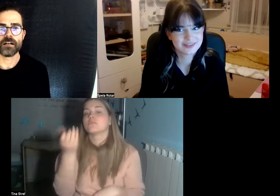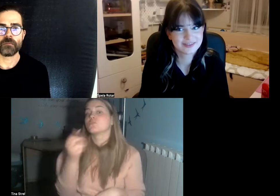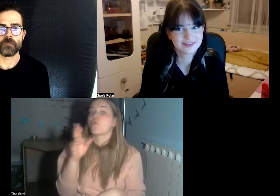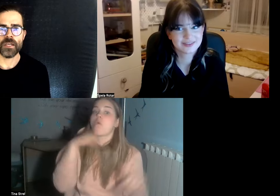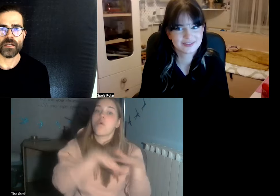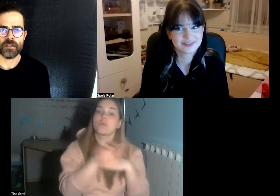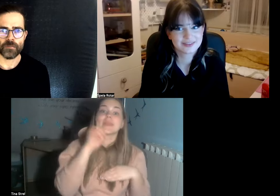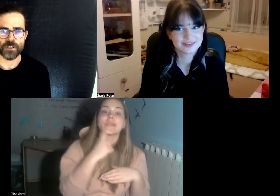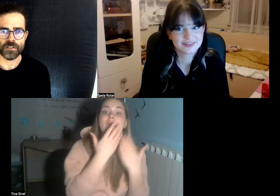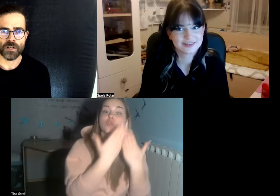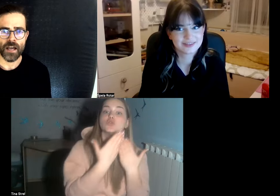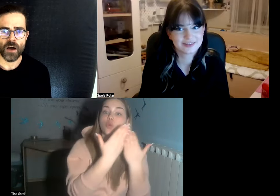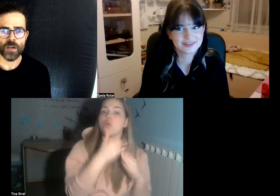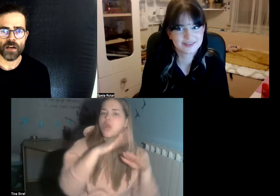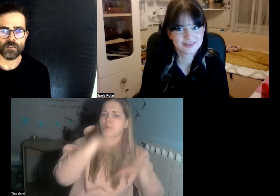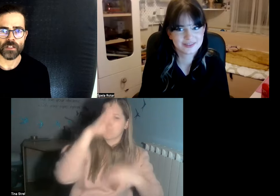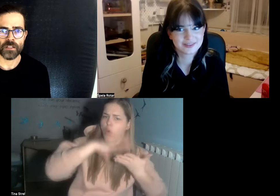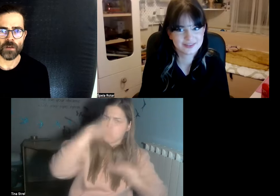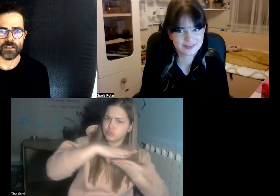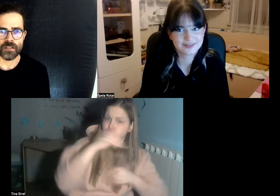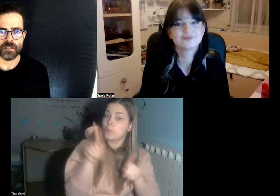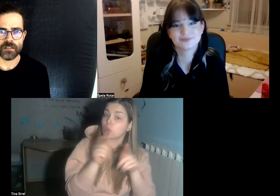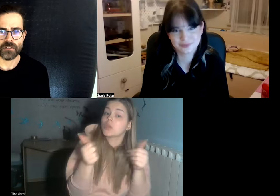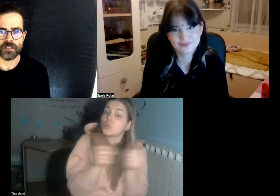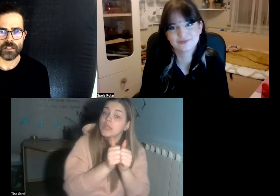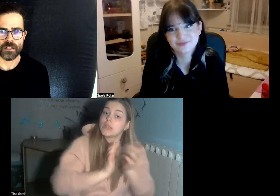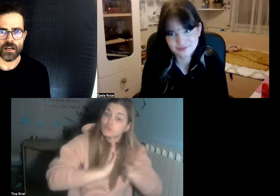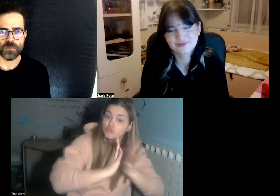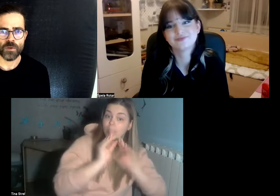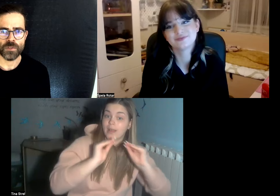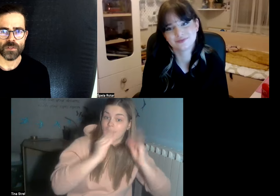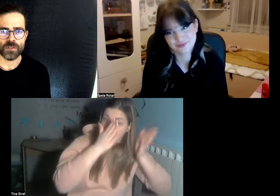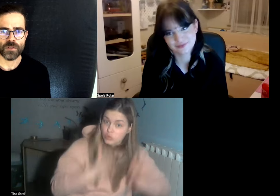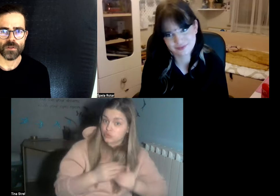be a deaf person now we have integrated classrooms